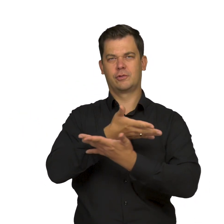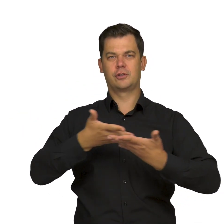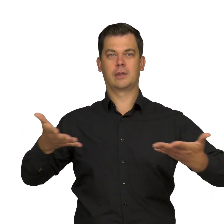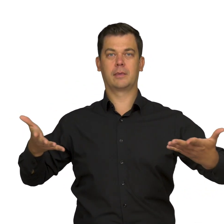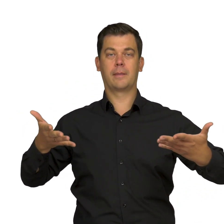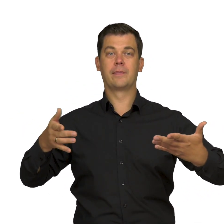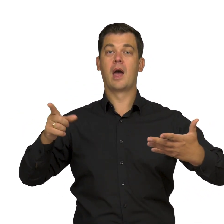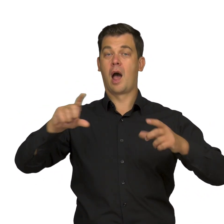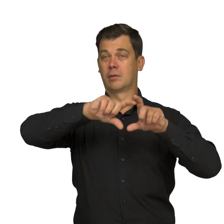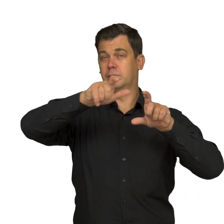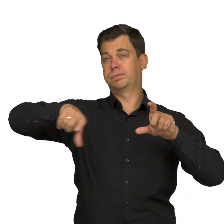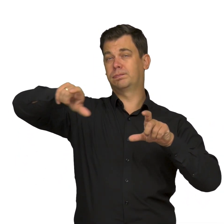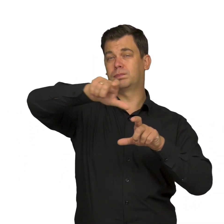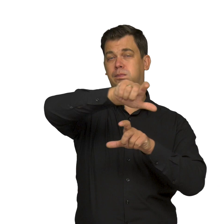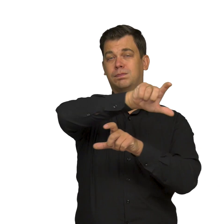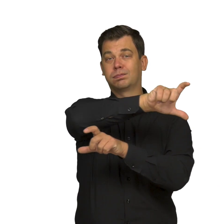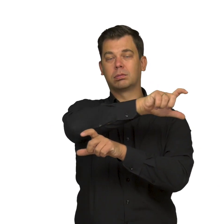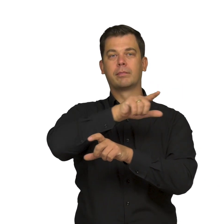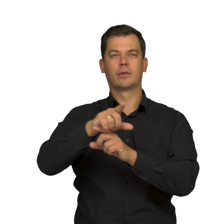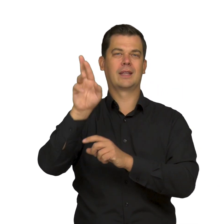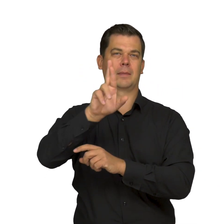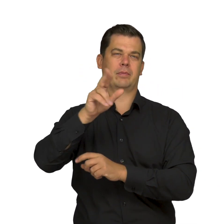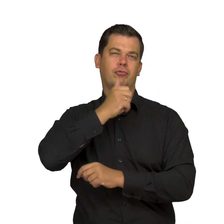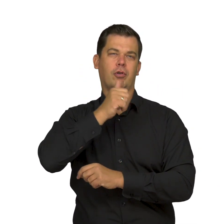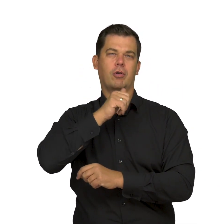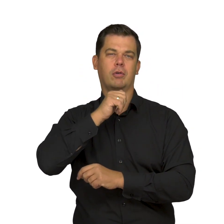Above the stripe of bodies is a dark blue-green sky.